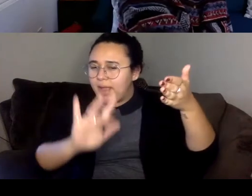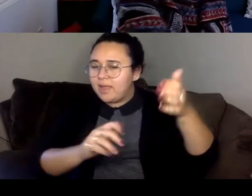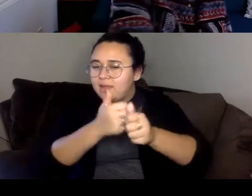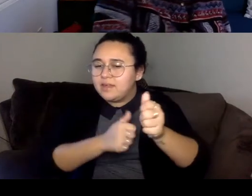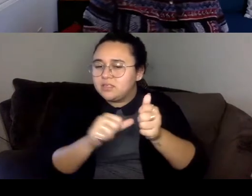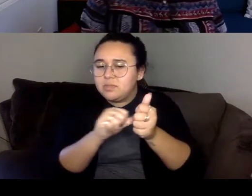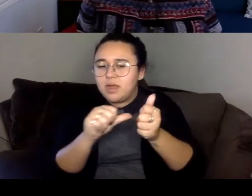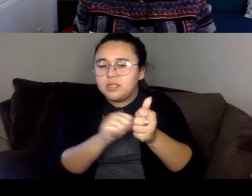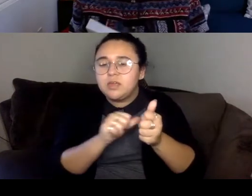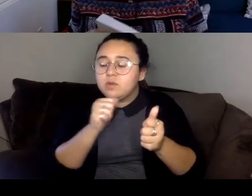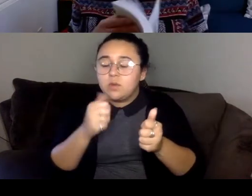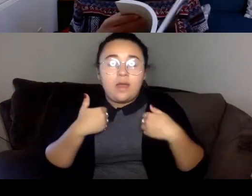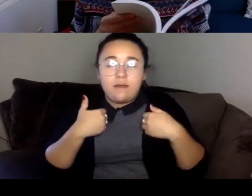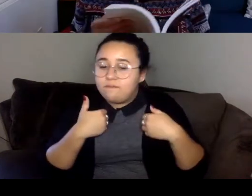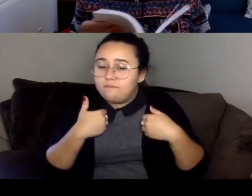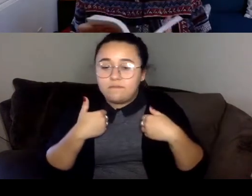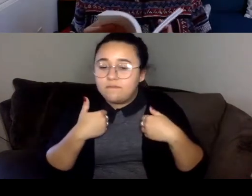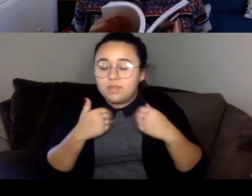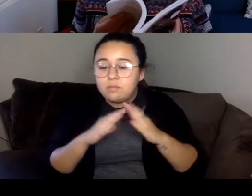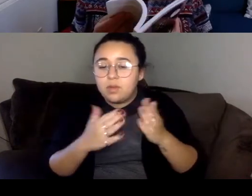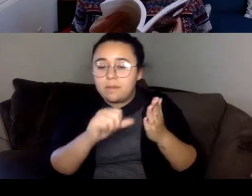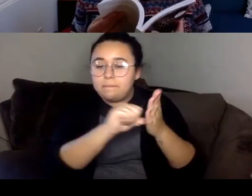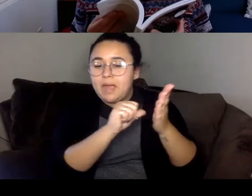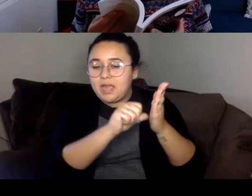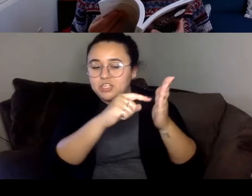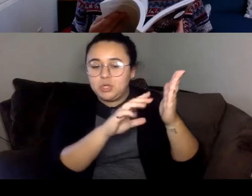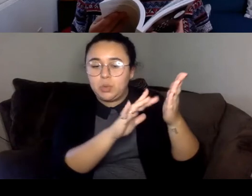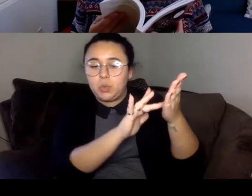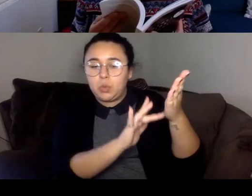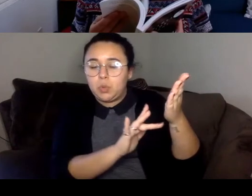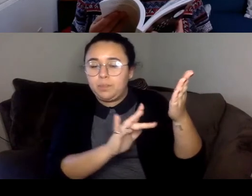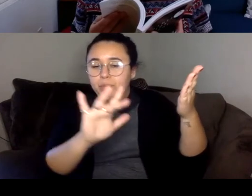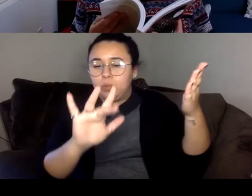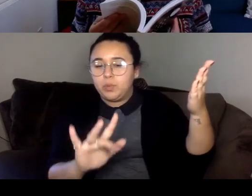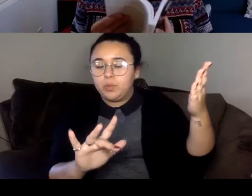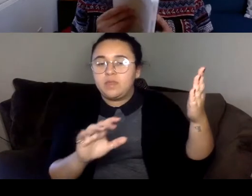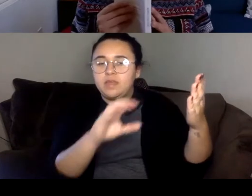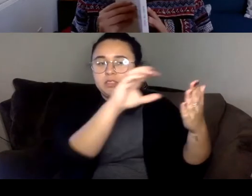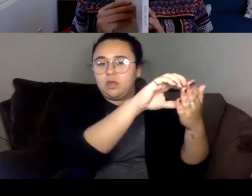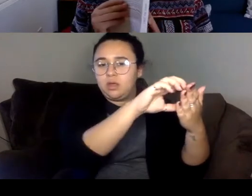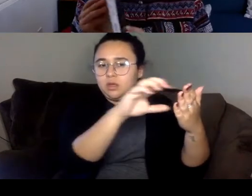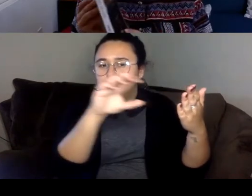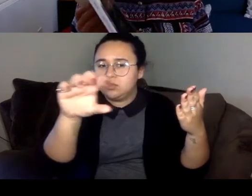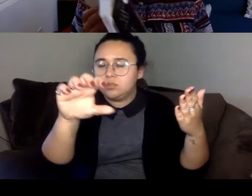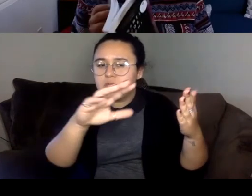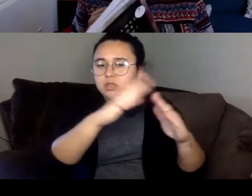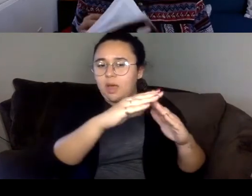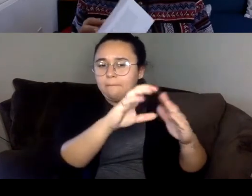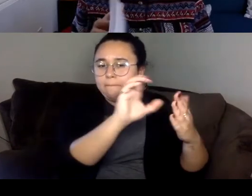There many pages kind of space the the work out like this and it really to me kind of